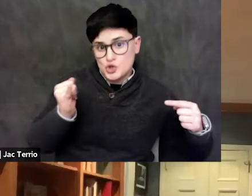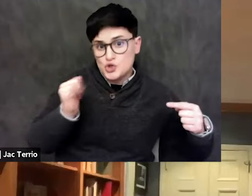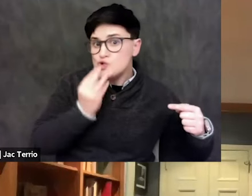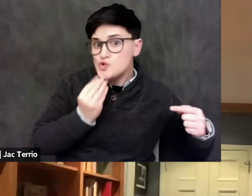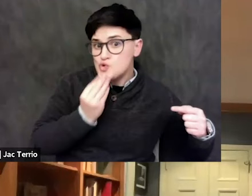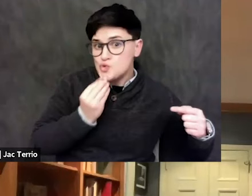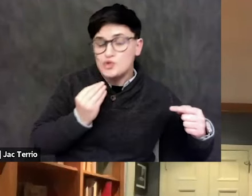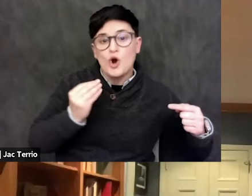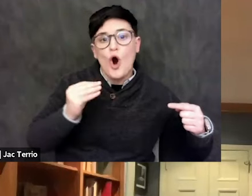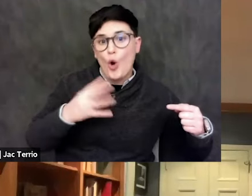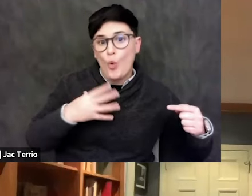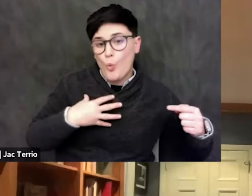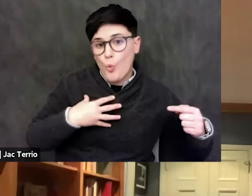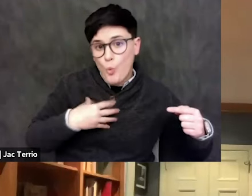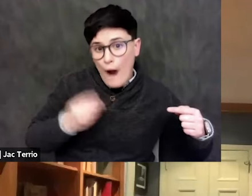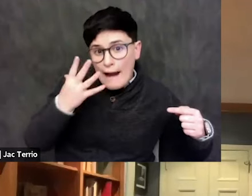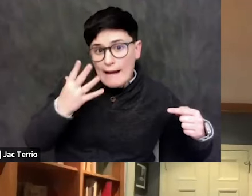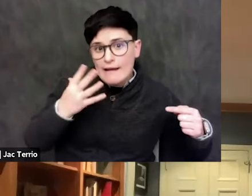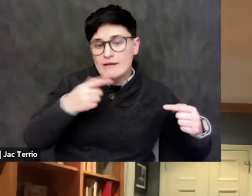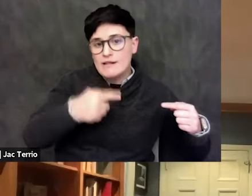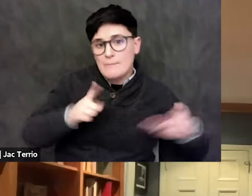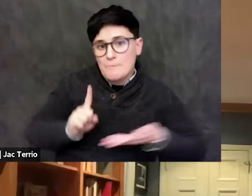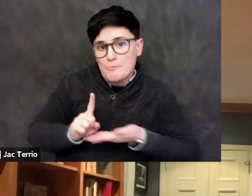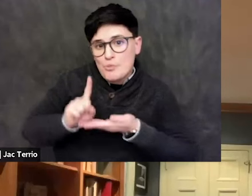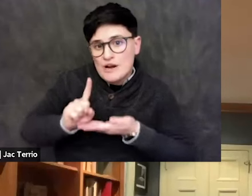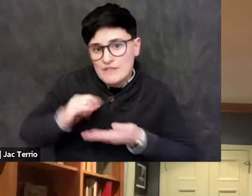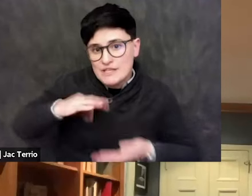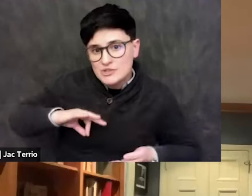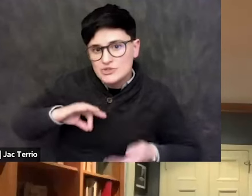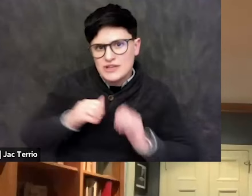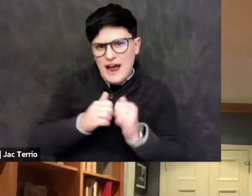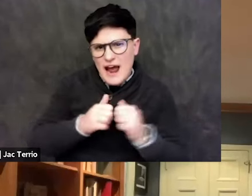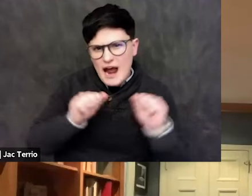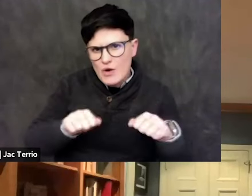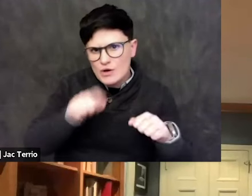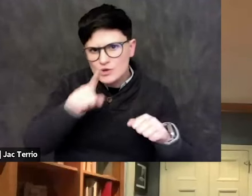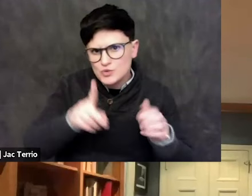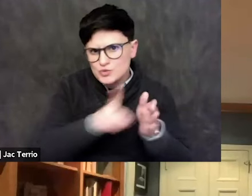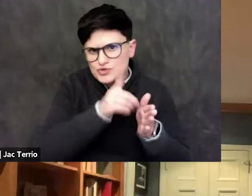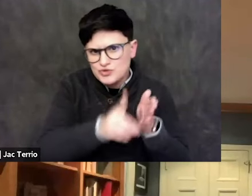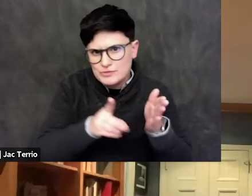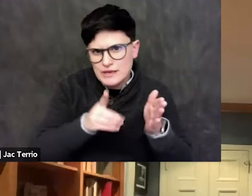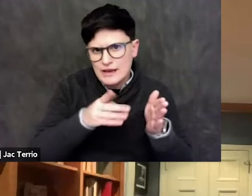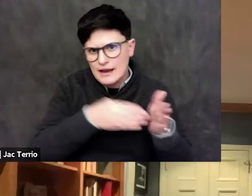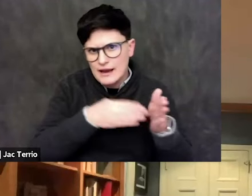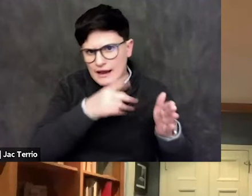How can you have discrimination against them? And that's not new. And that's hurtful when...